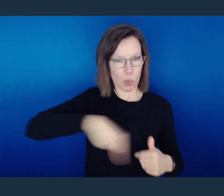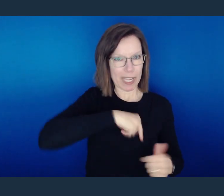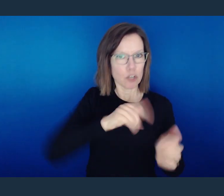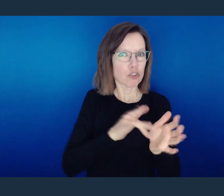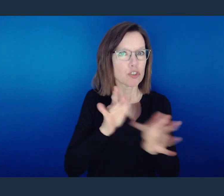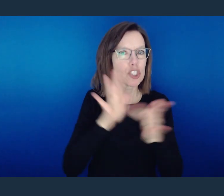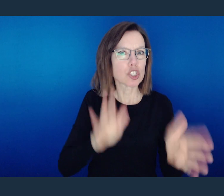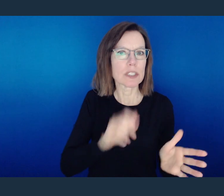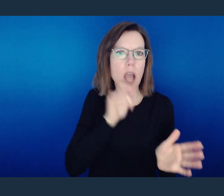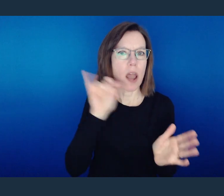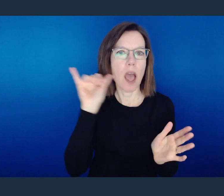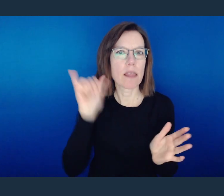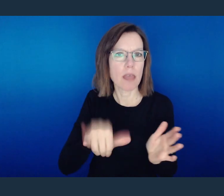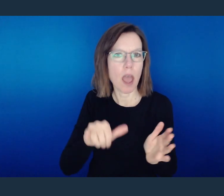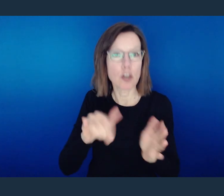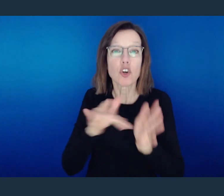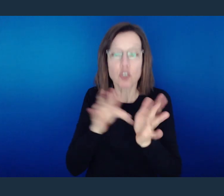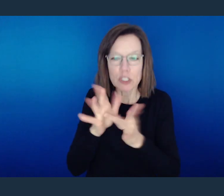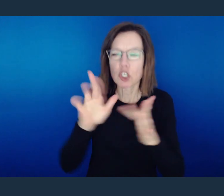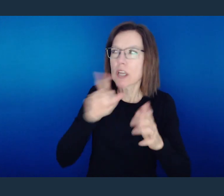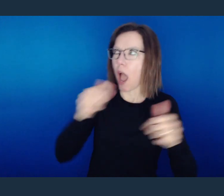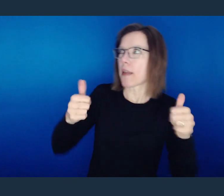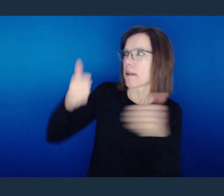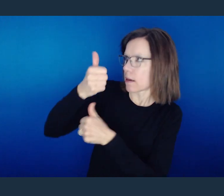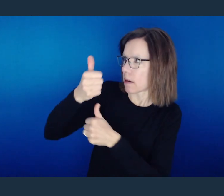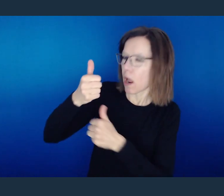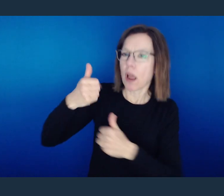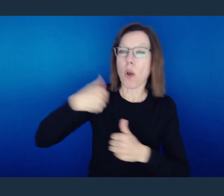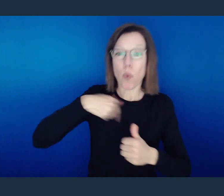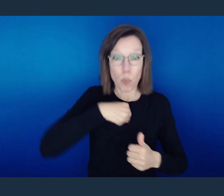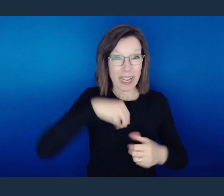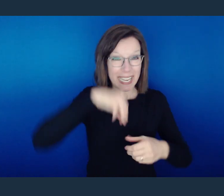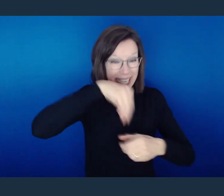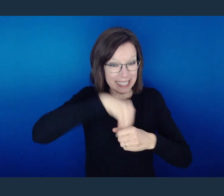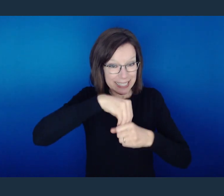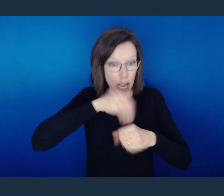So we end up fighting with other people who profess the same King while neither one of